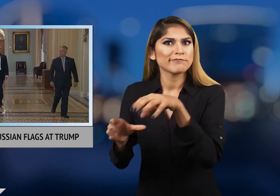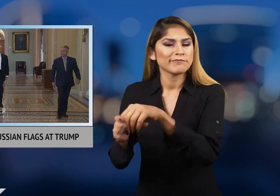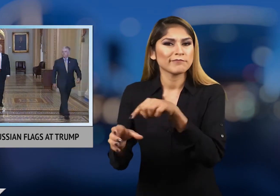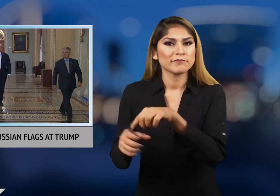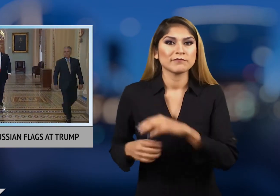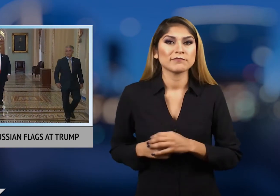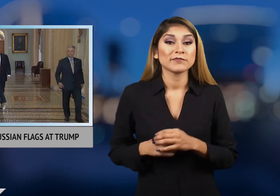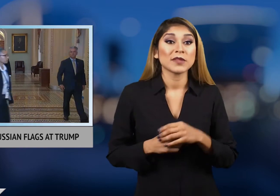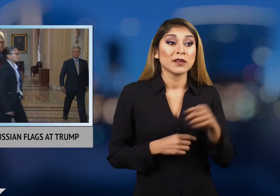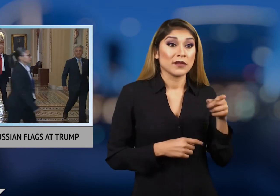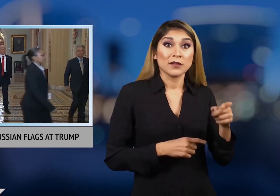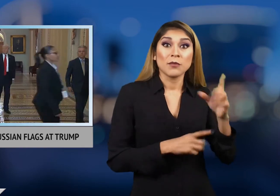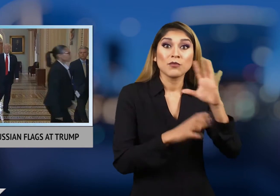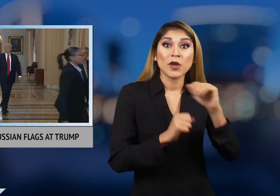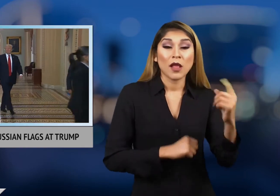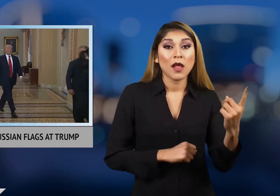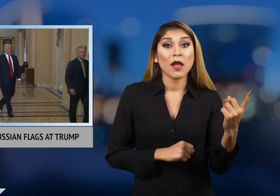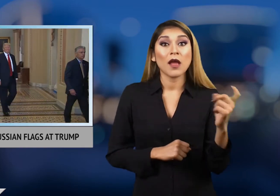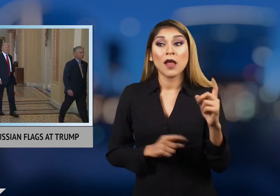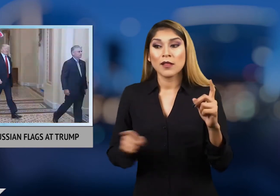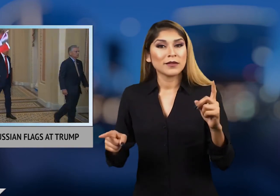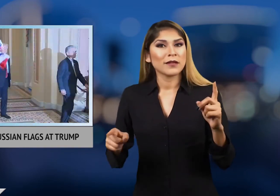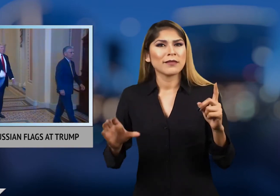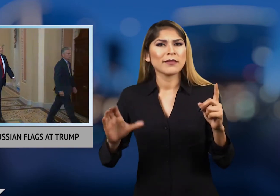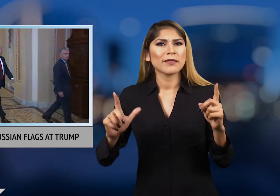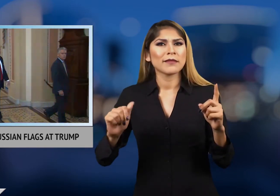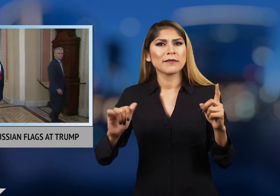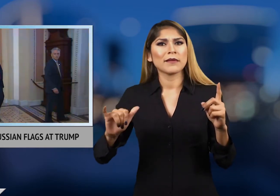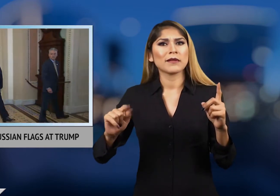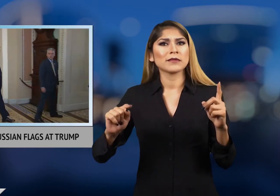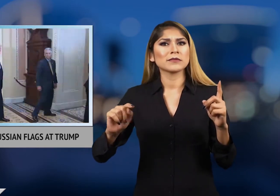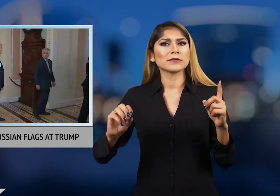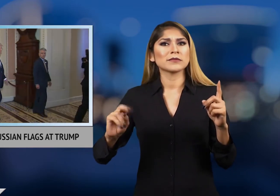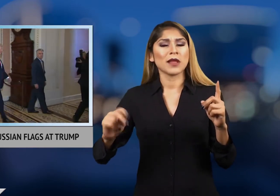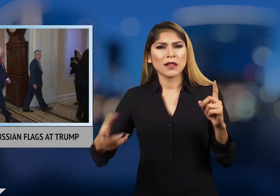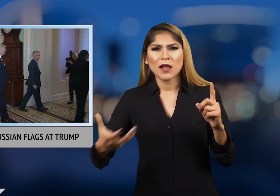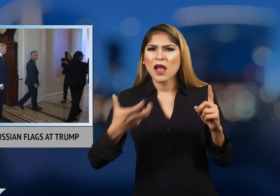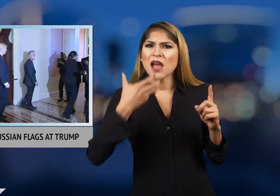As the president was walking by Clayton yelled